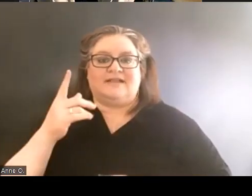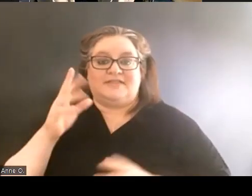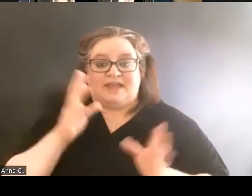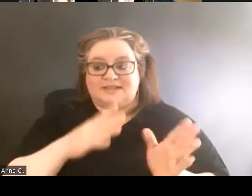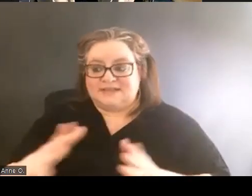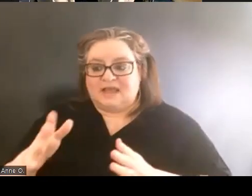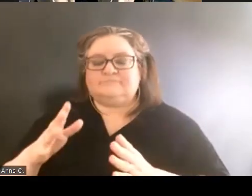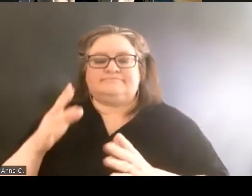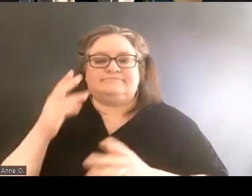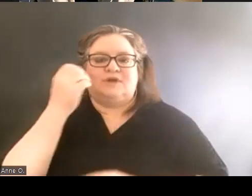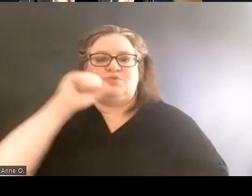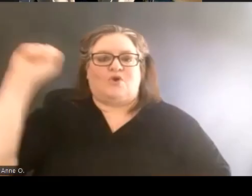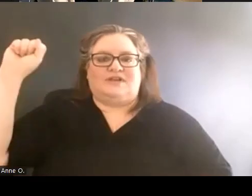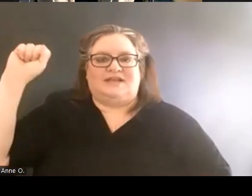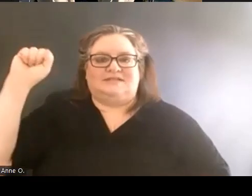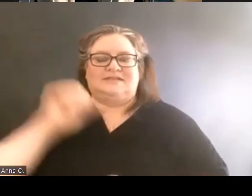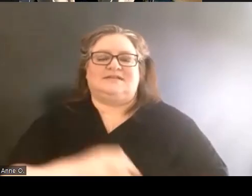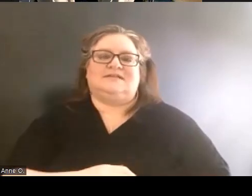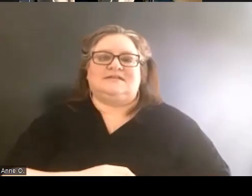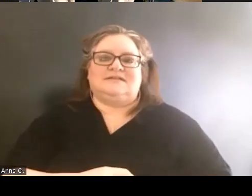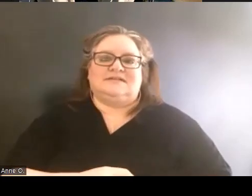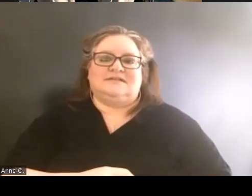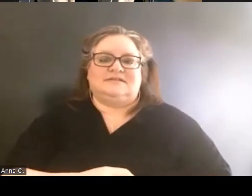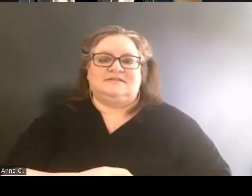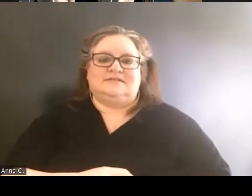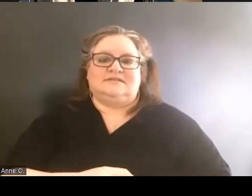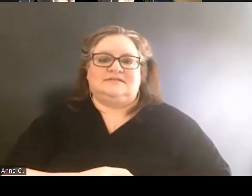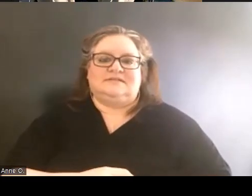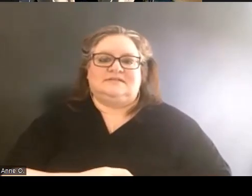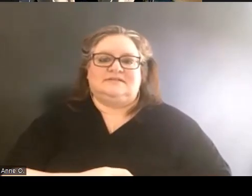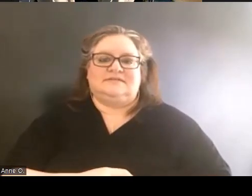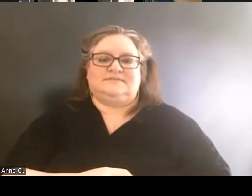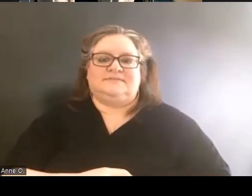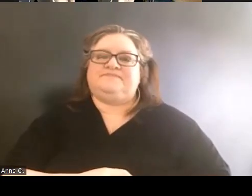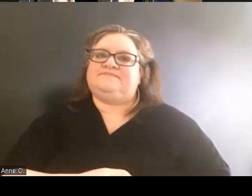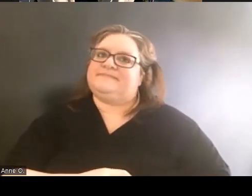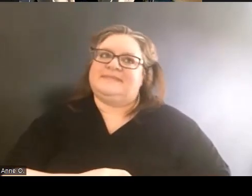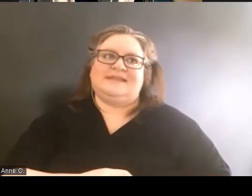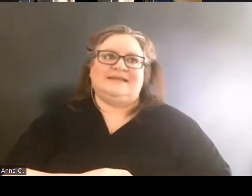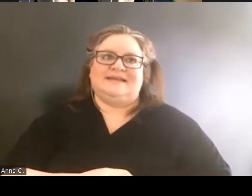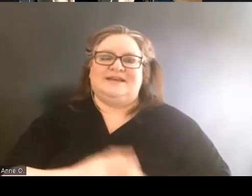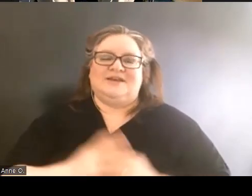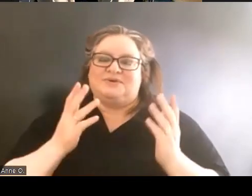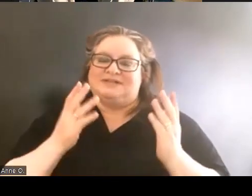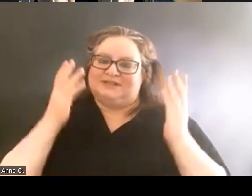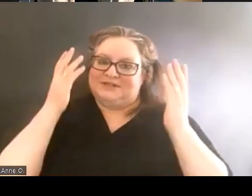And it was a very dark and dismal and rainy day.